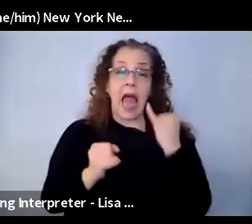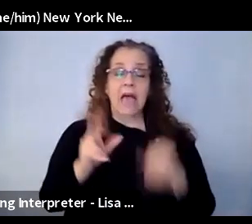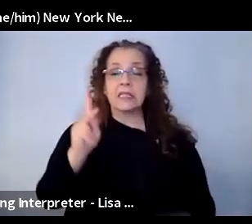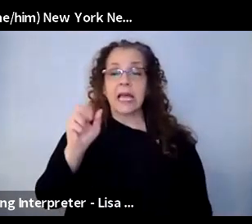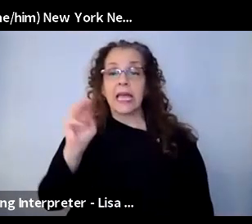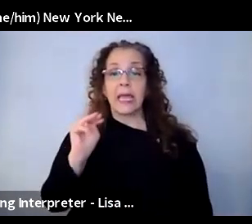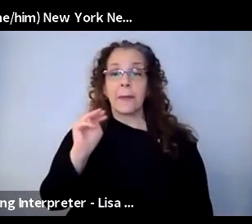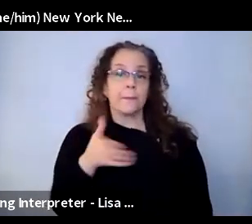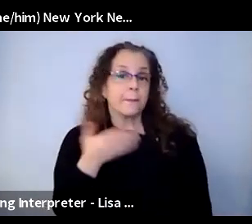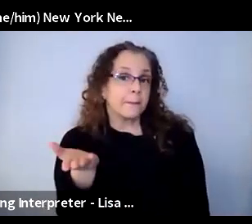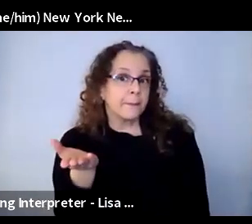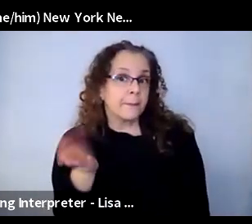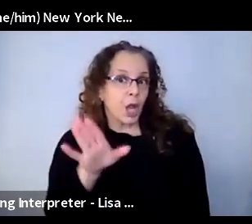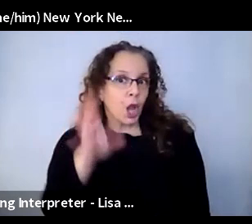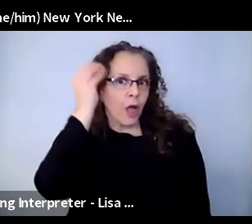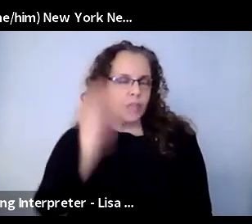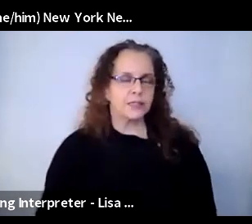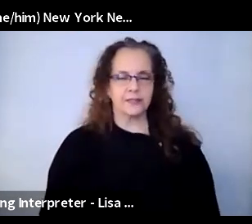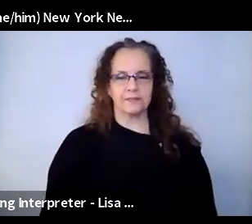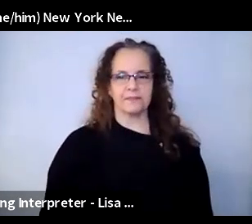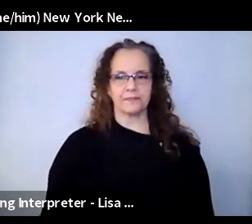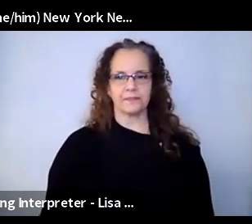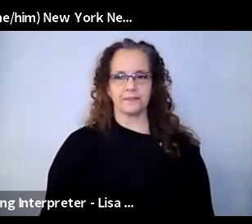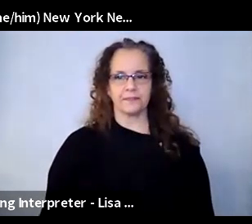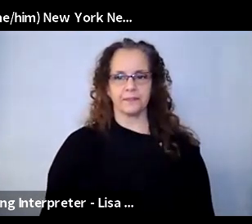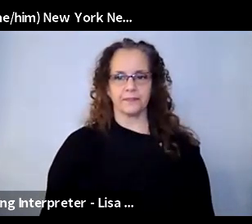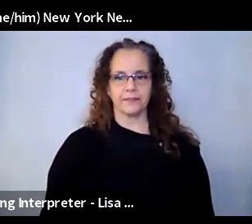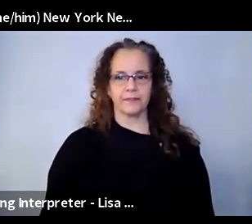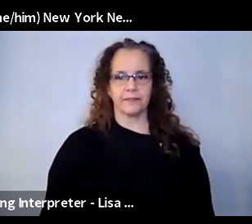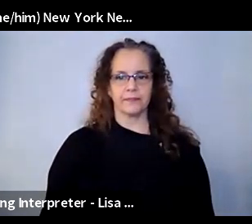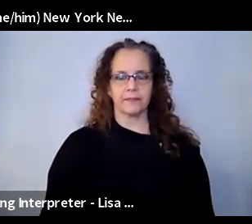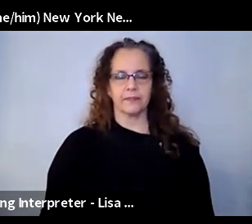Kim Grier-Martinez: Okay, thank you. I just think that, yes, we